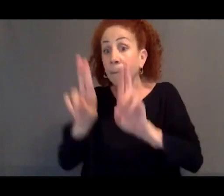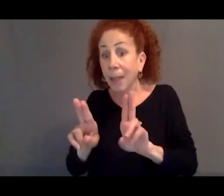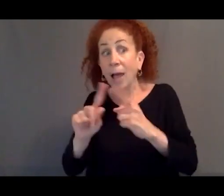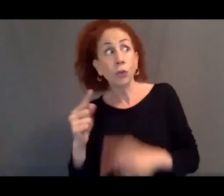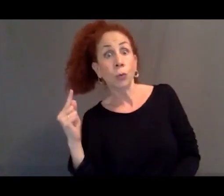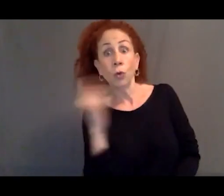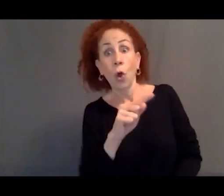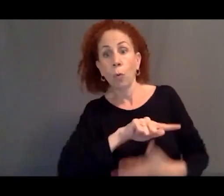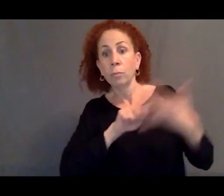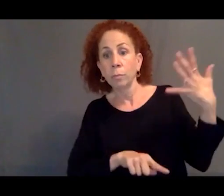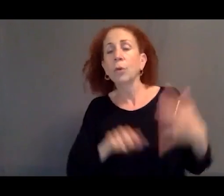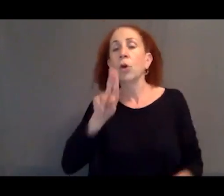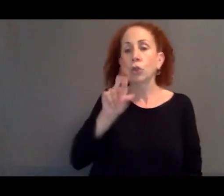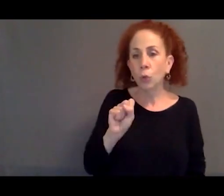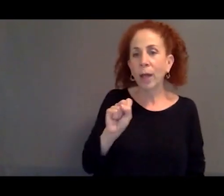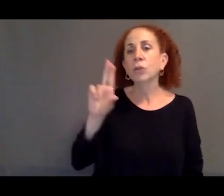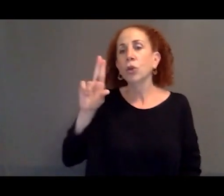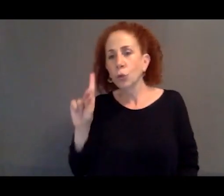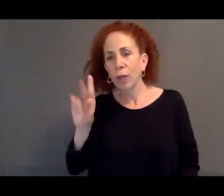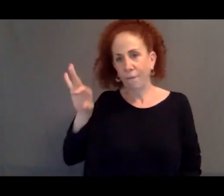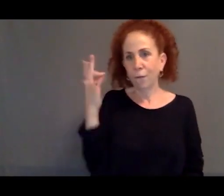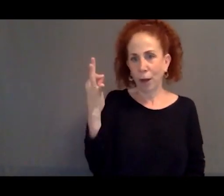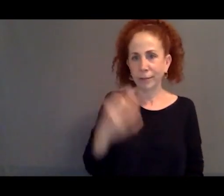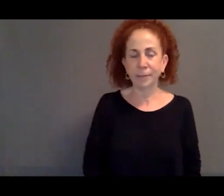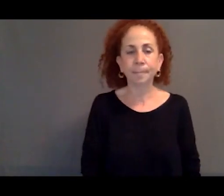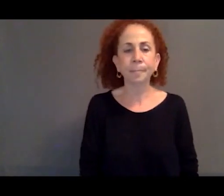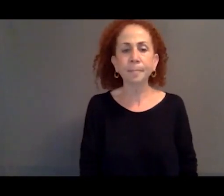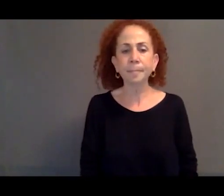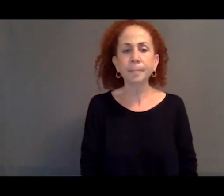or in France. So the key here is that they're already